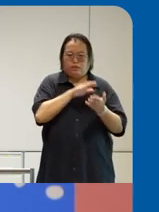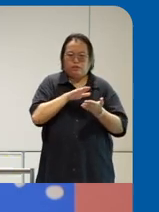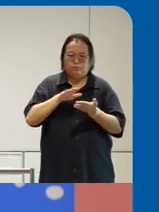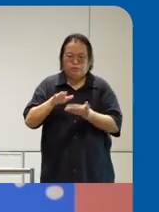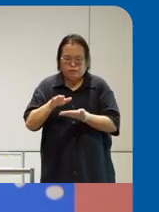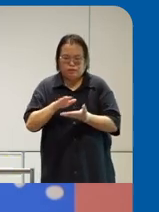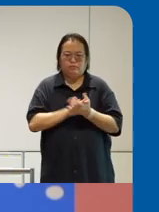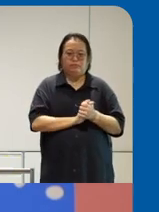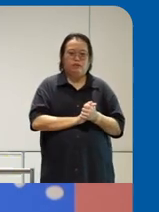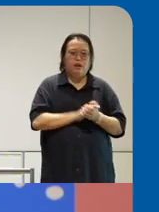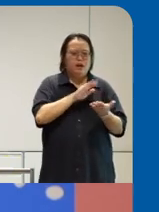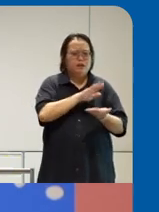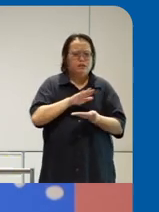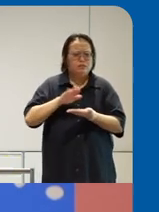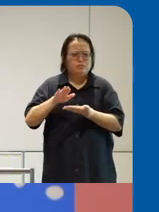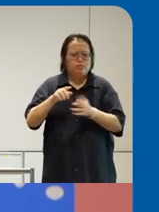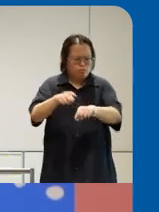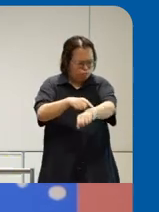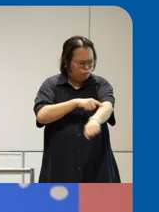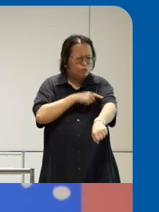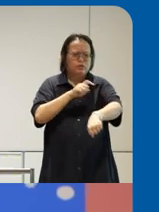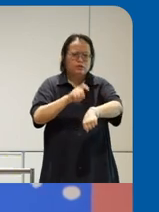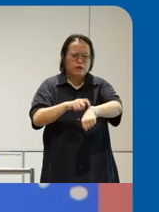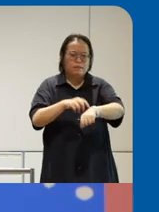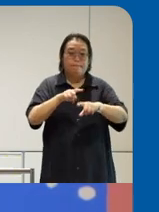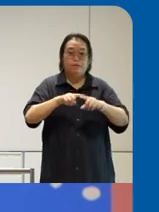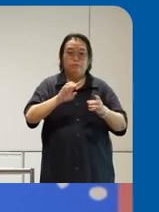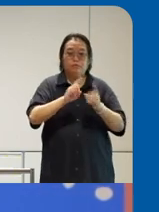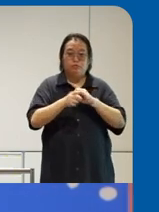in government it's been around for a long time but digital accessibility is really nent and I